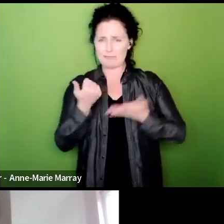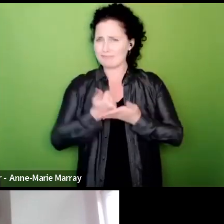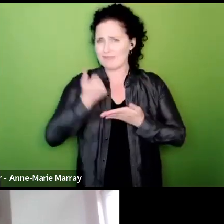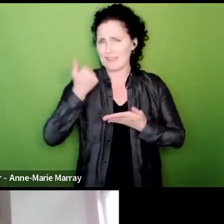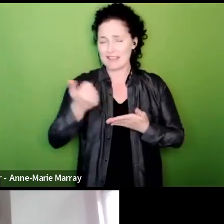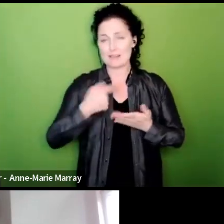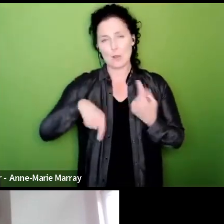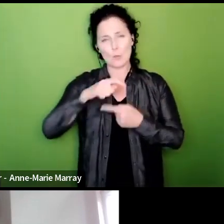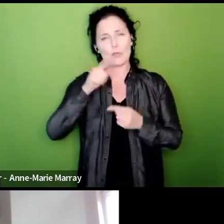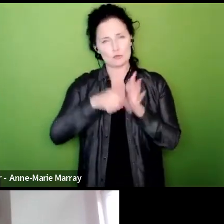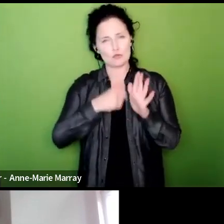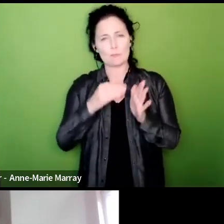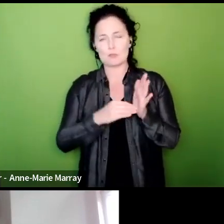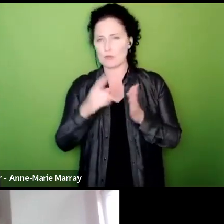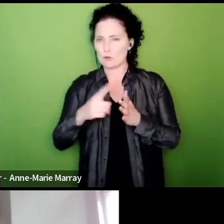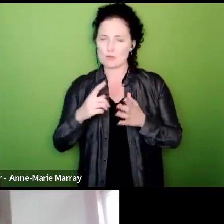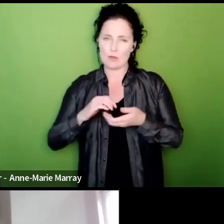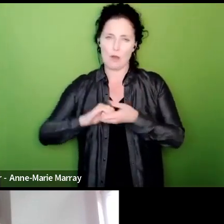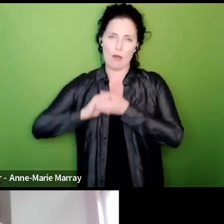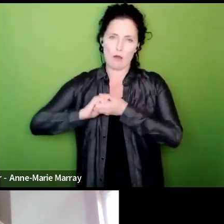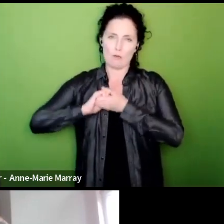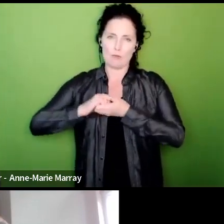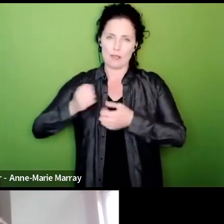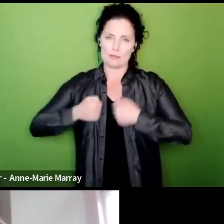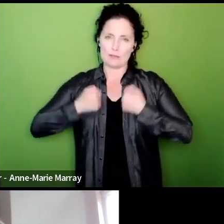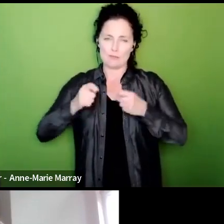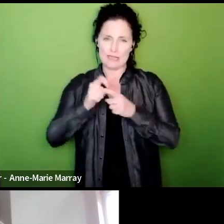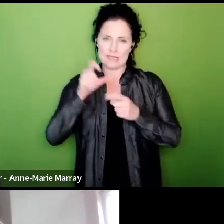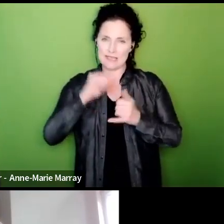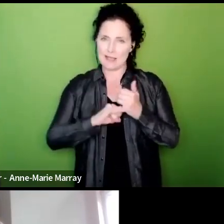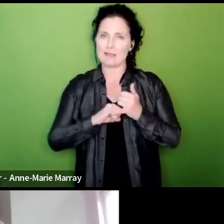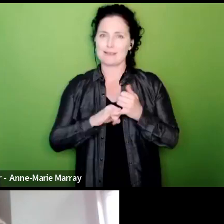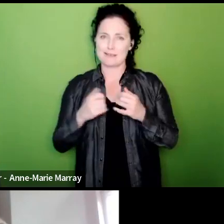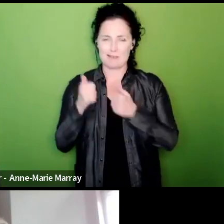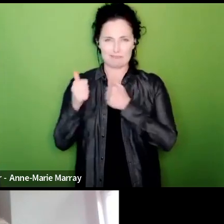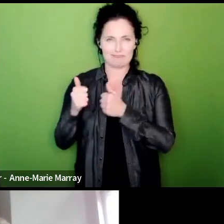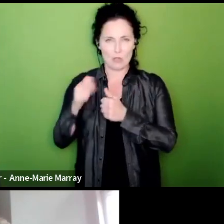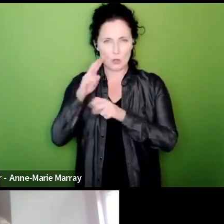McDonnell has been a long term friend of PCS so it's really good to see all of that and people